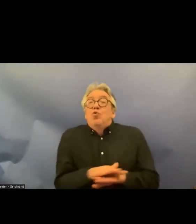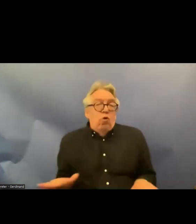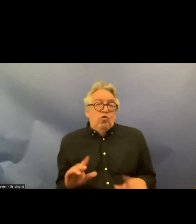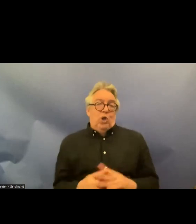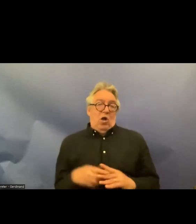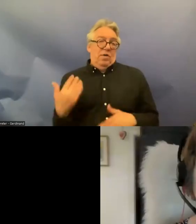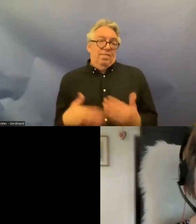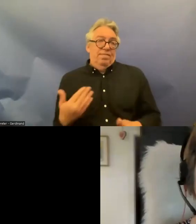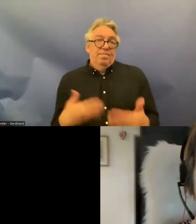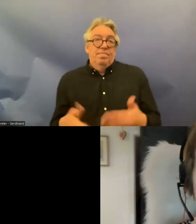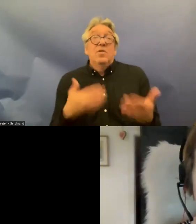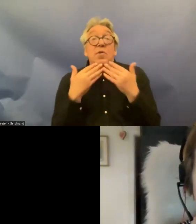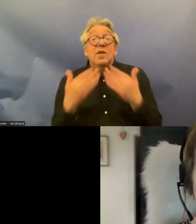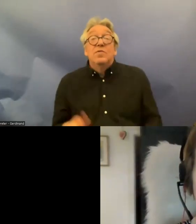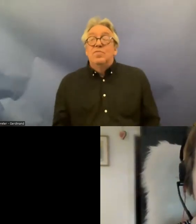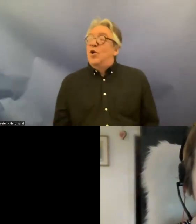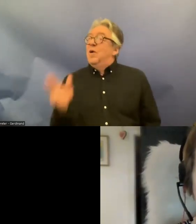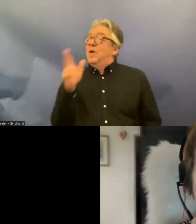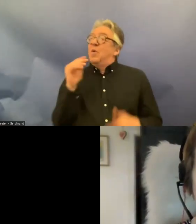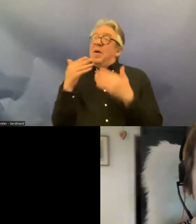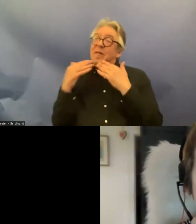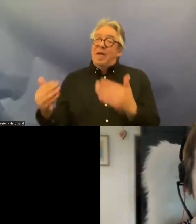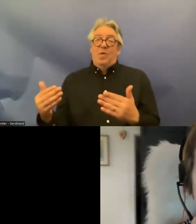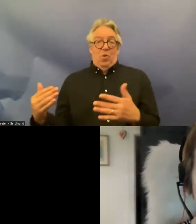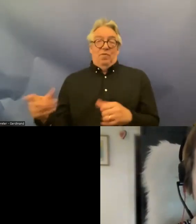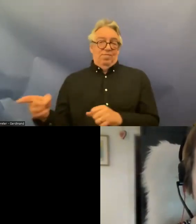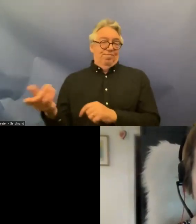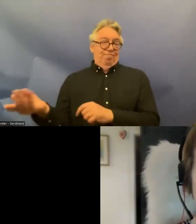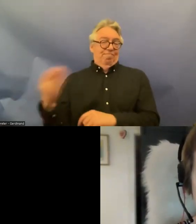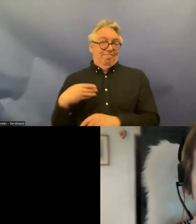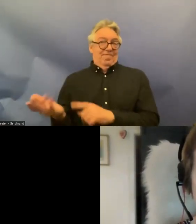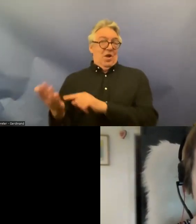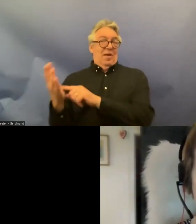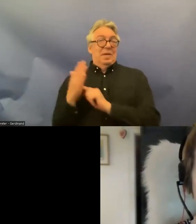now thank you very much especially for bringing in the example from the CRC at